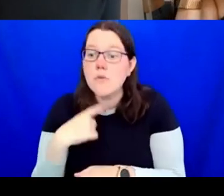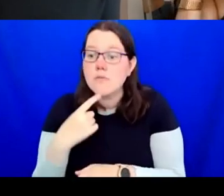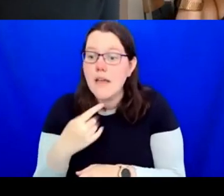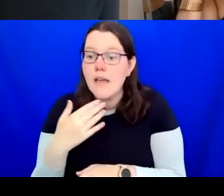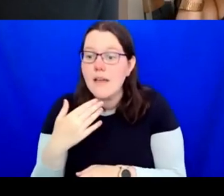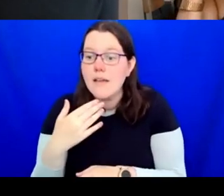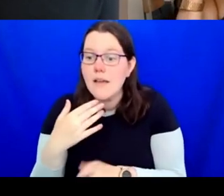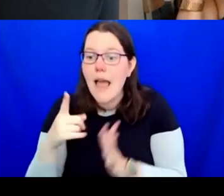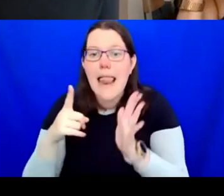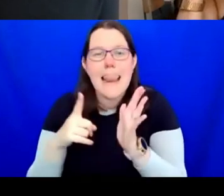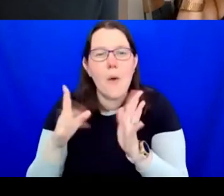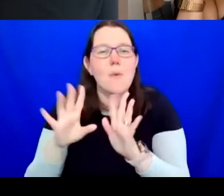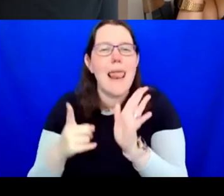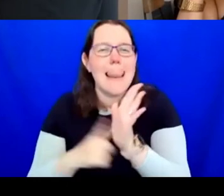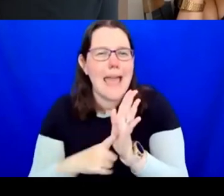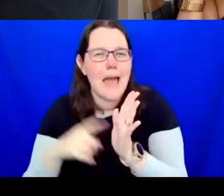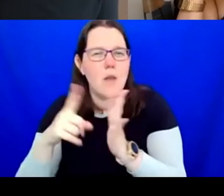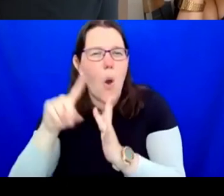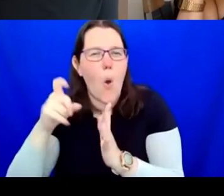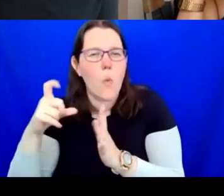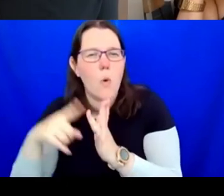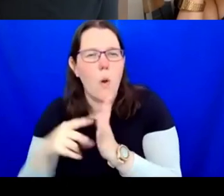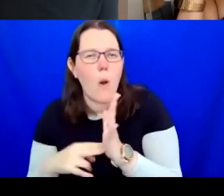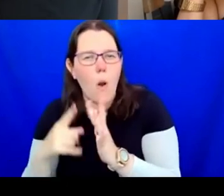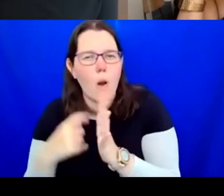"I was wondering how you can instigate long term change when you're not in a